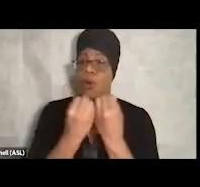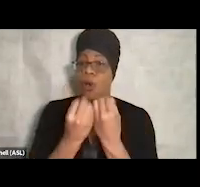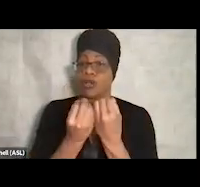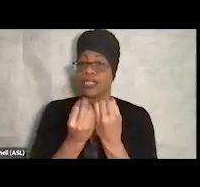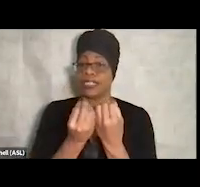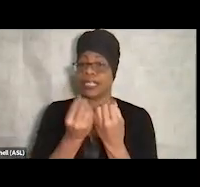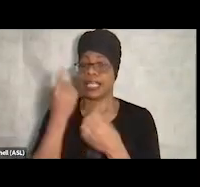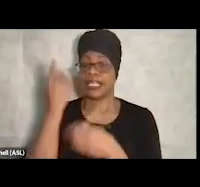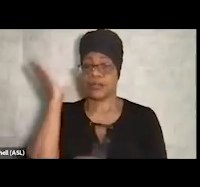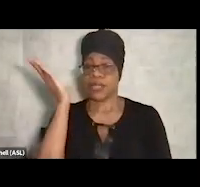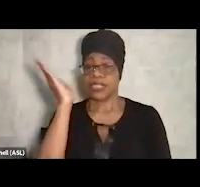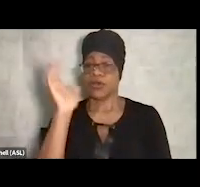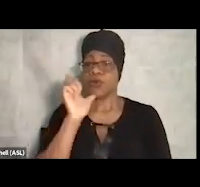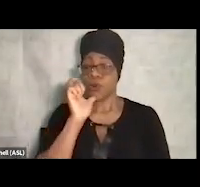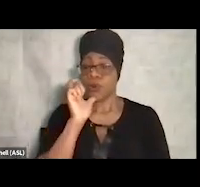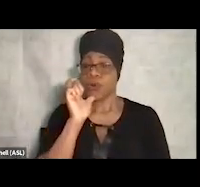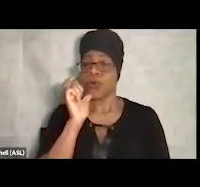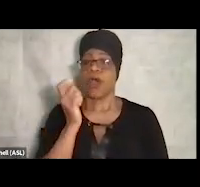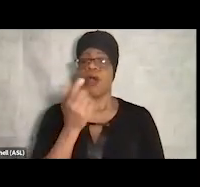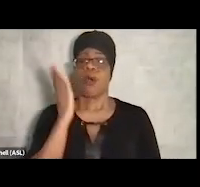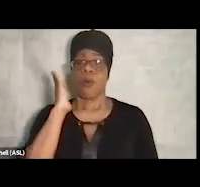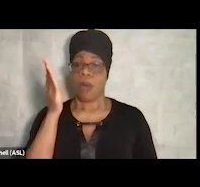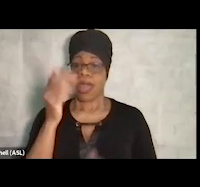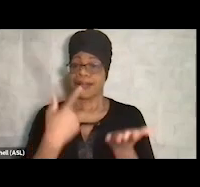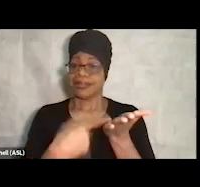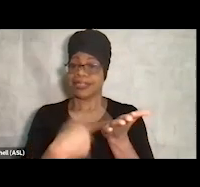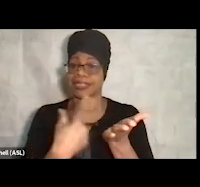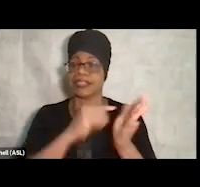who get to talk with you all about all the incredible work that they have done